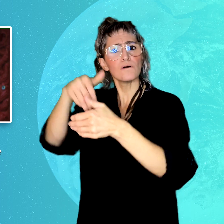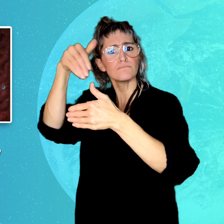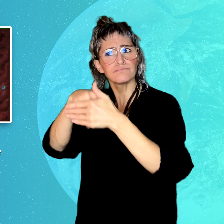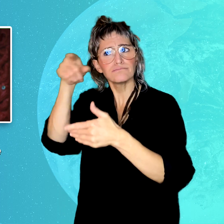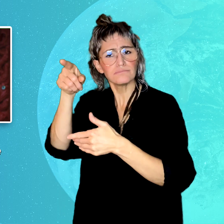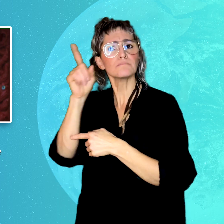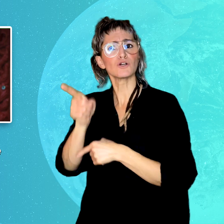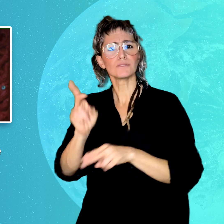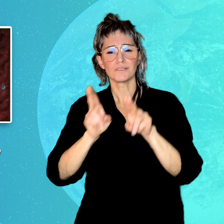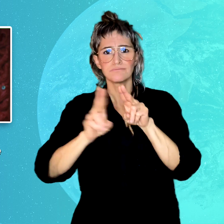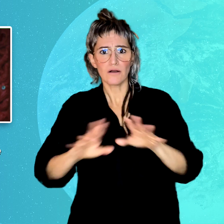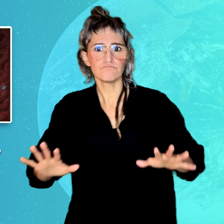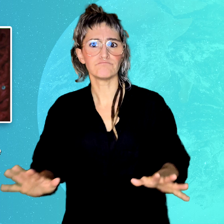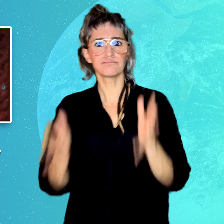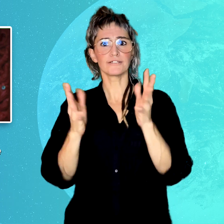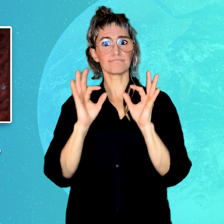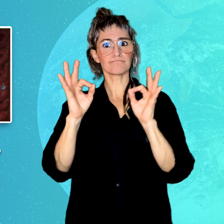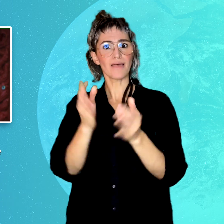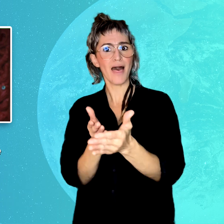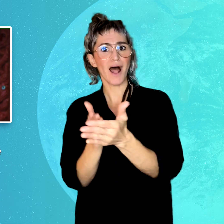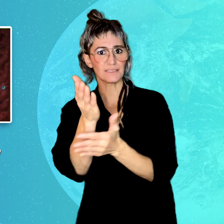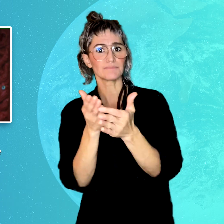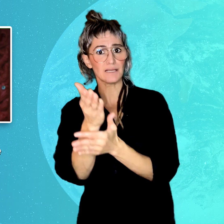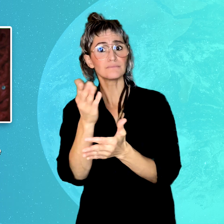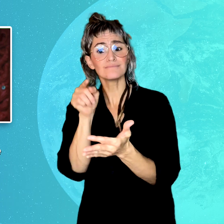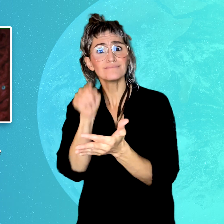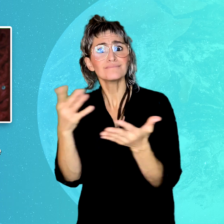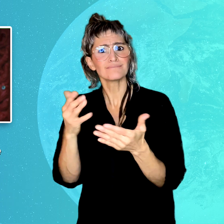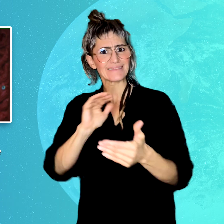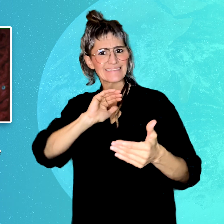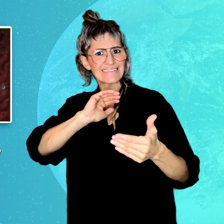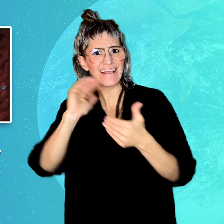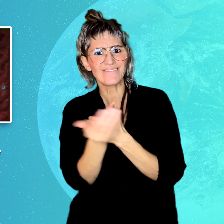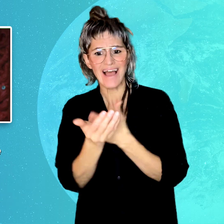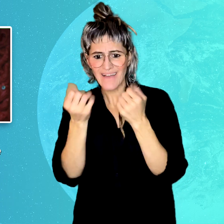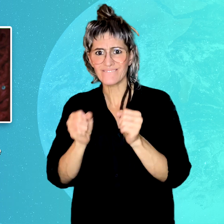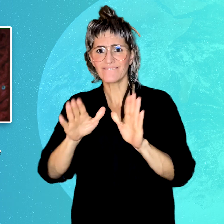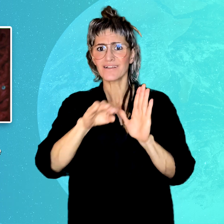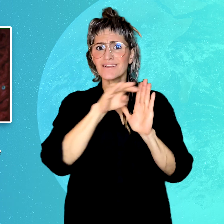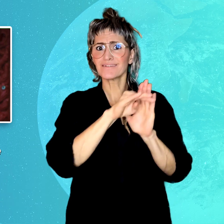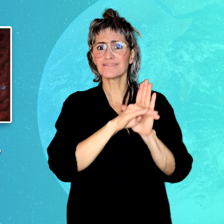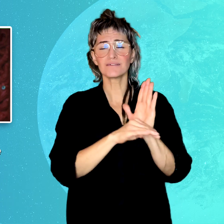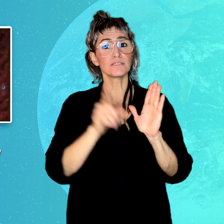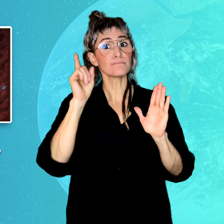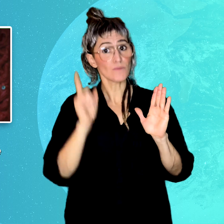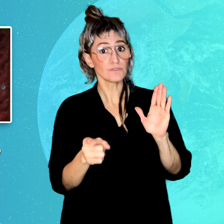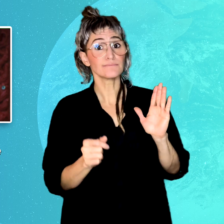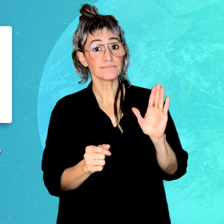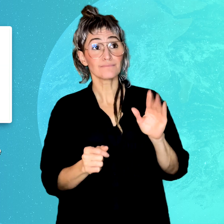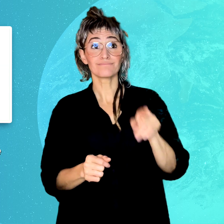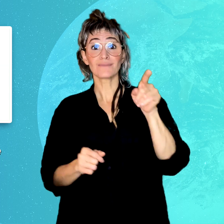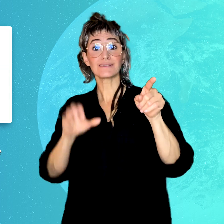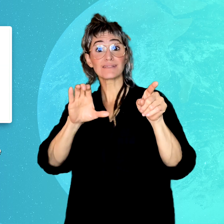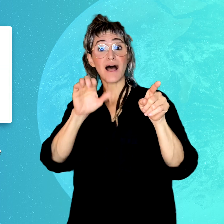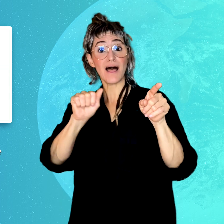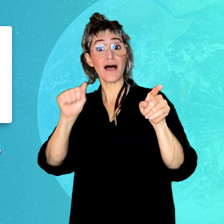of guidance for the airline industry to enhance the accessibility